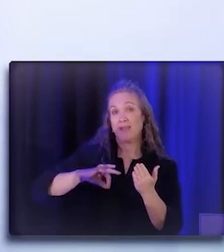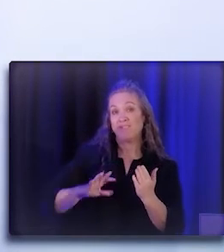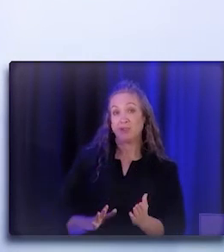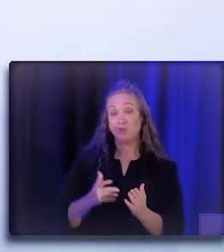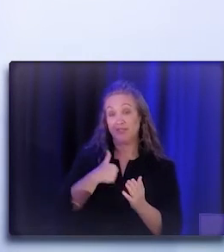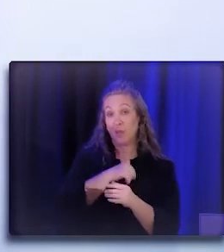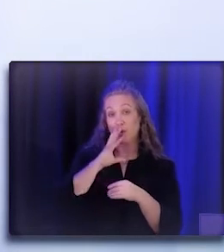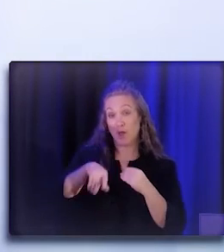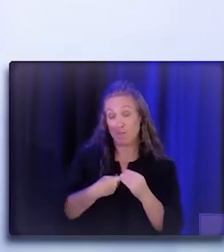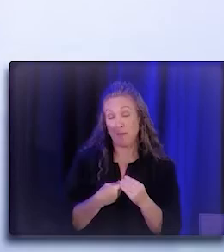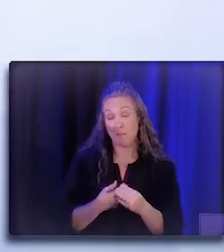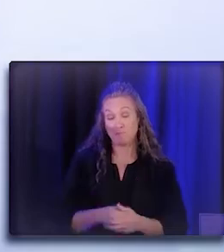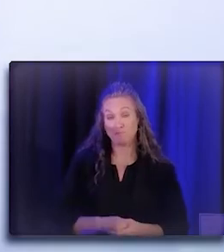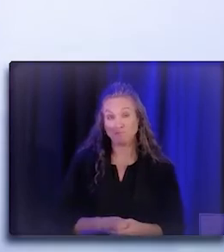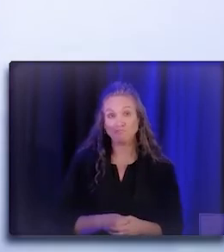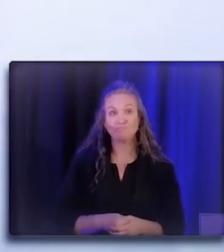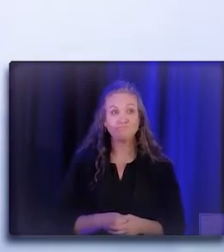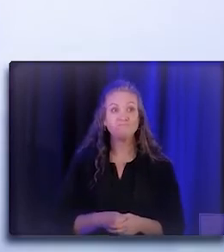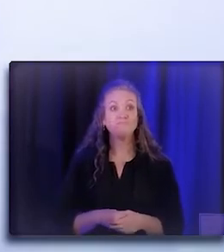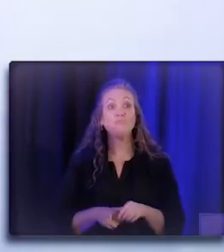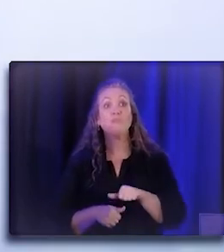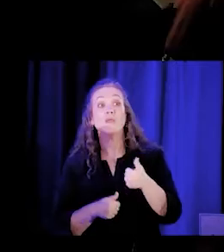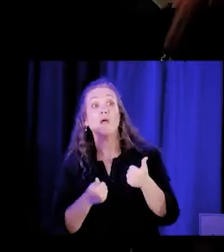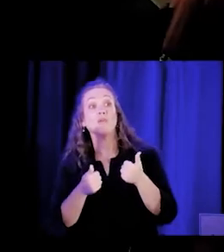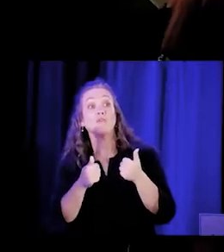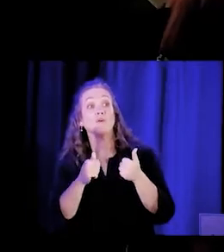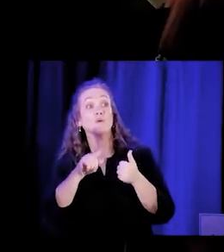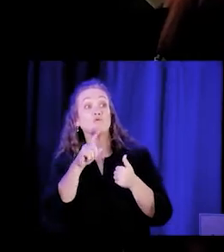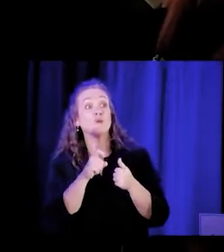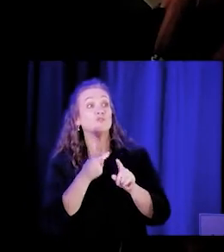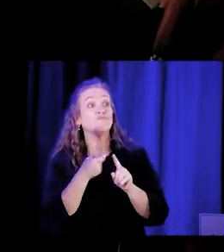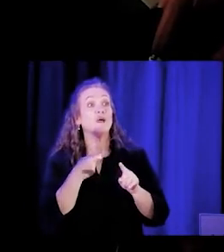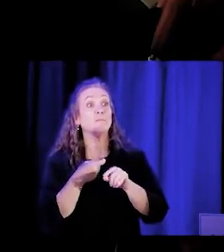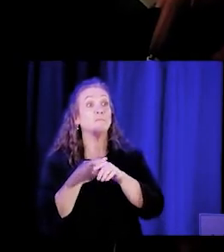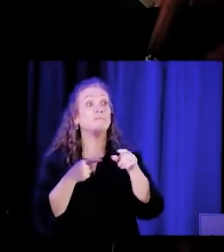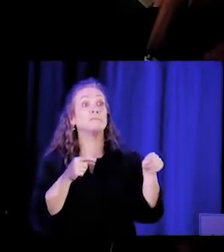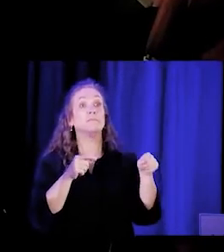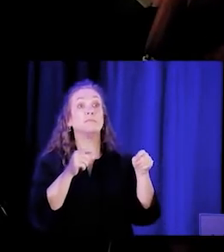So another question from the back of the room.